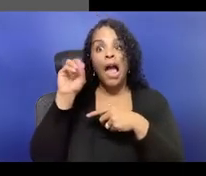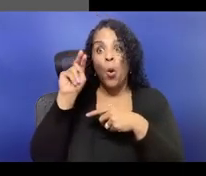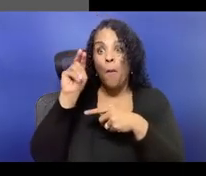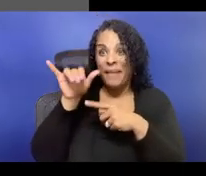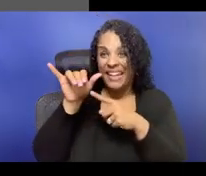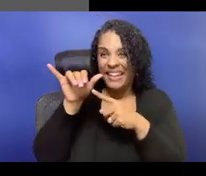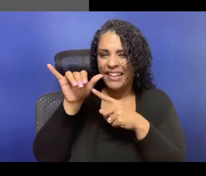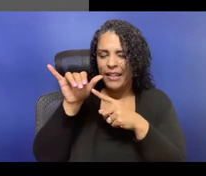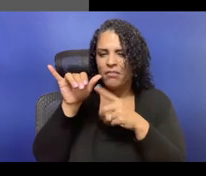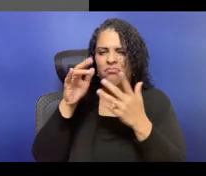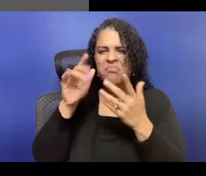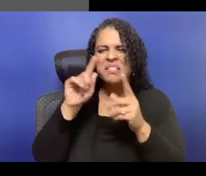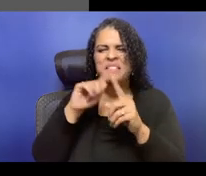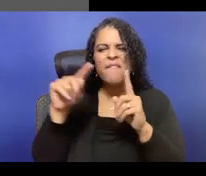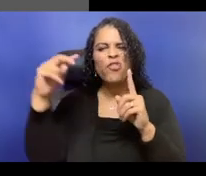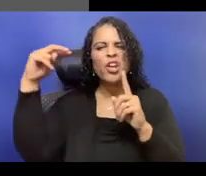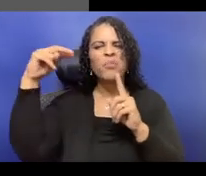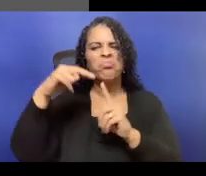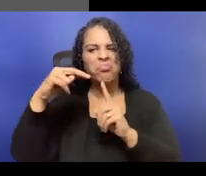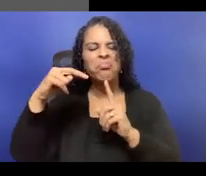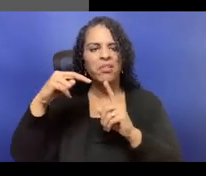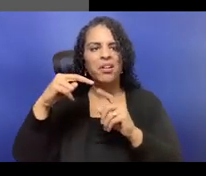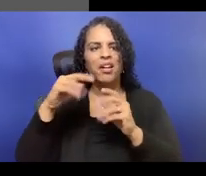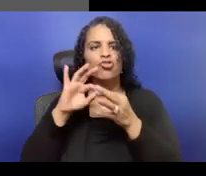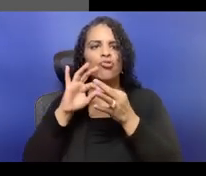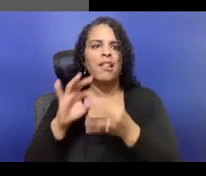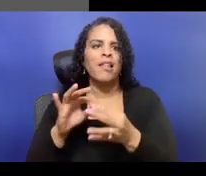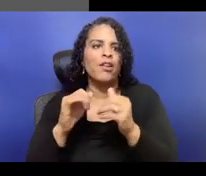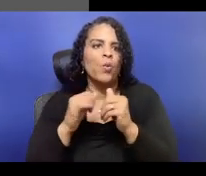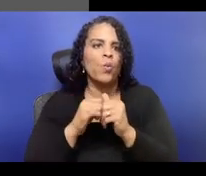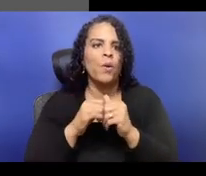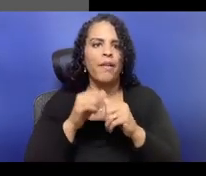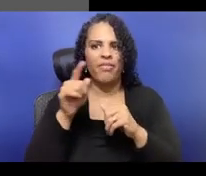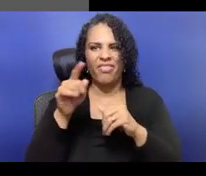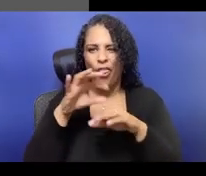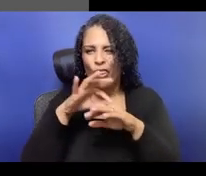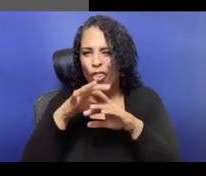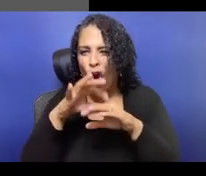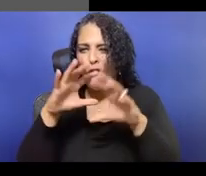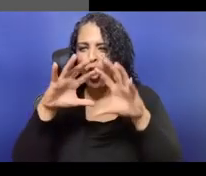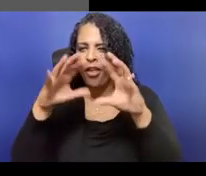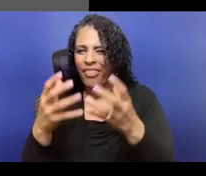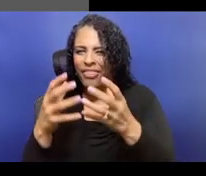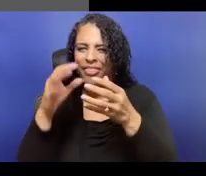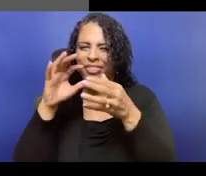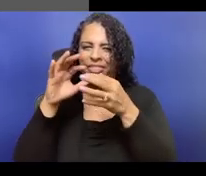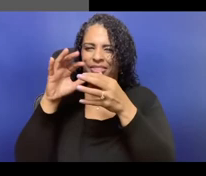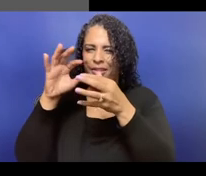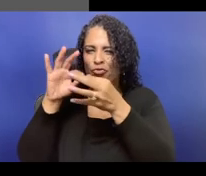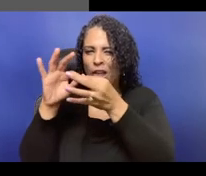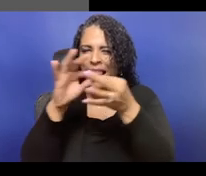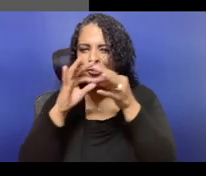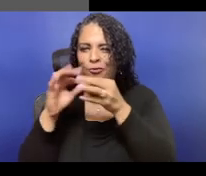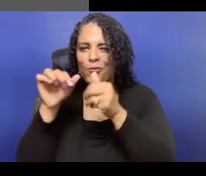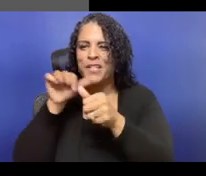I mean, I also want to voice, and that I wanna transition to that last little question, little tidbit in the last two minutes